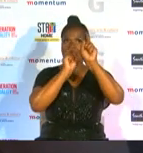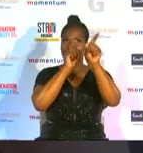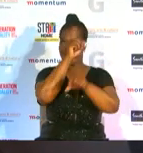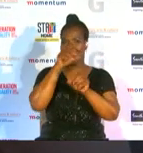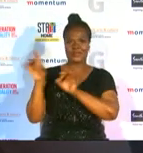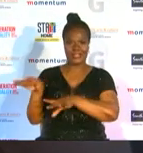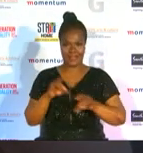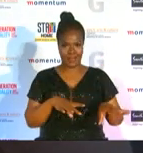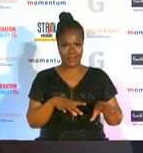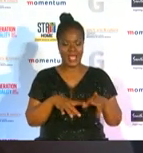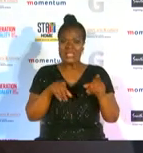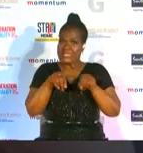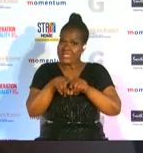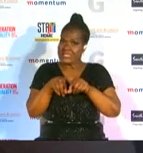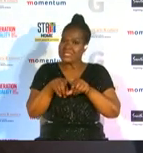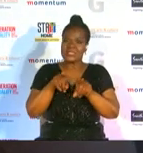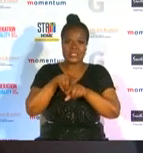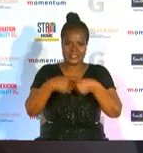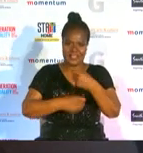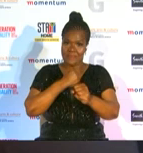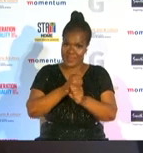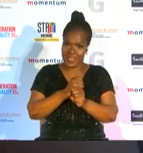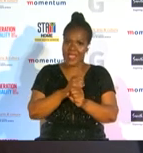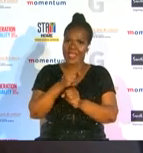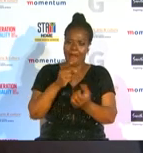in the same year she was part of the spa proteus team